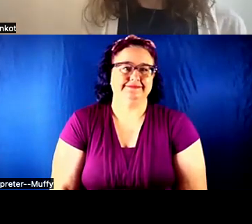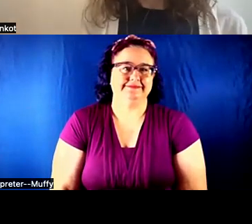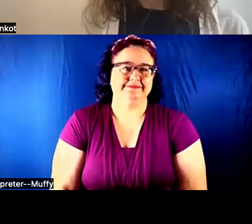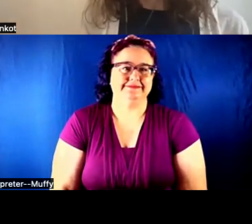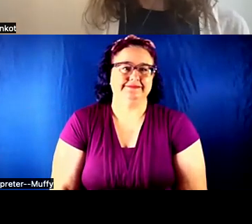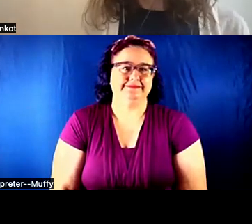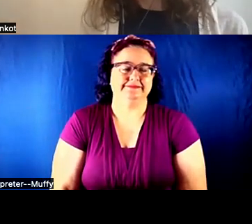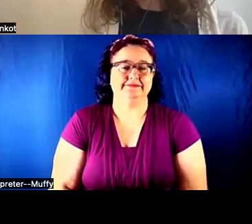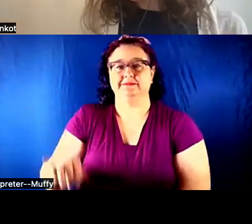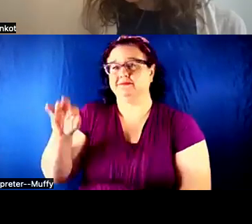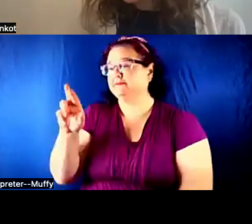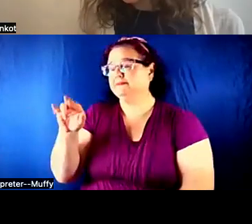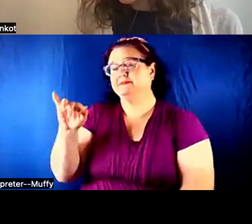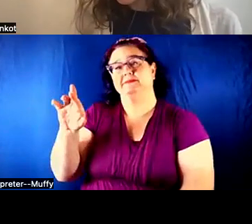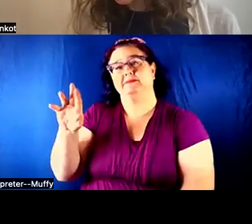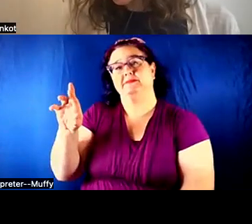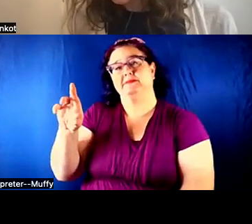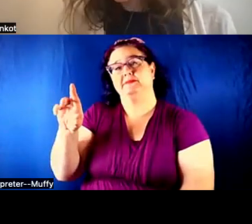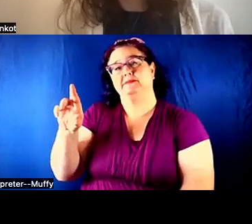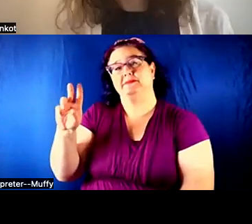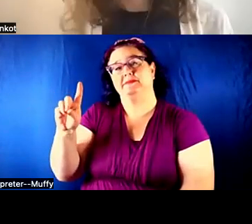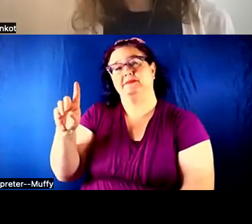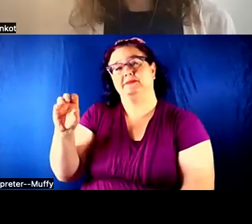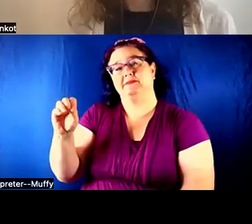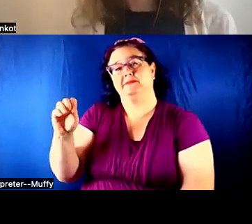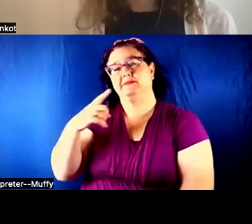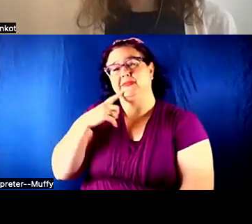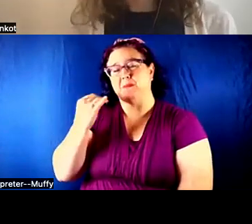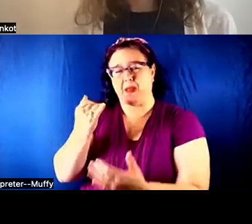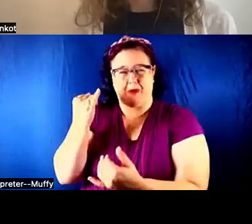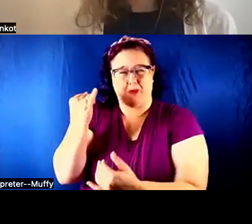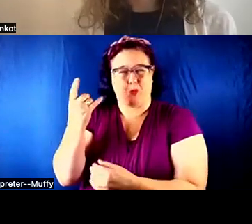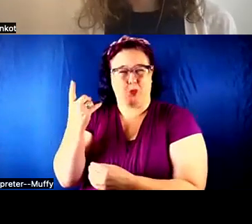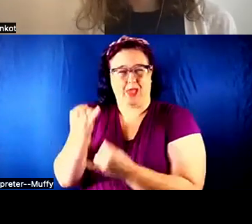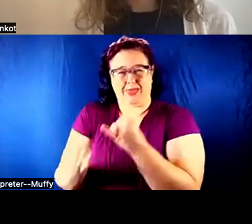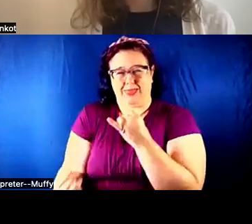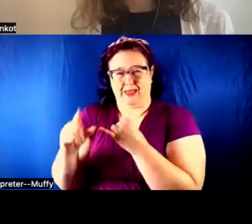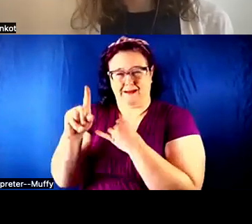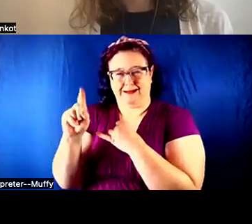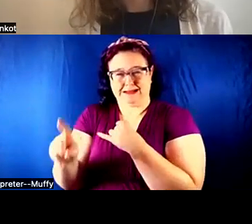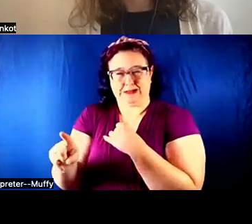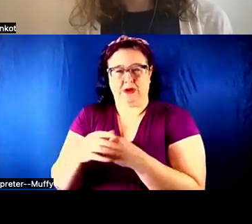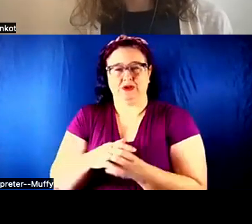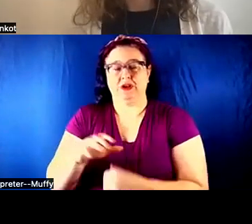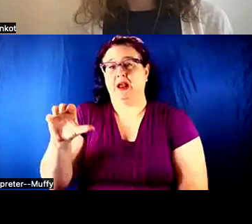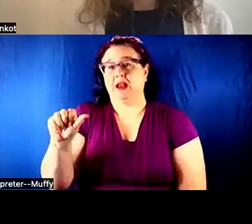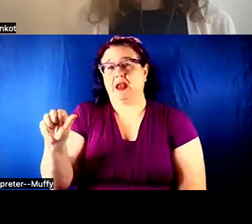Ricardo: I guess we can throw in one last question. Maybe since you talked about this